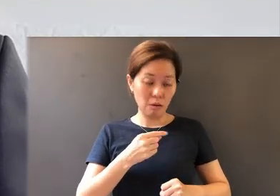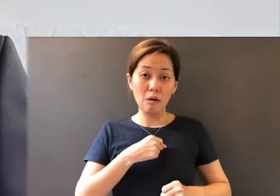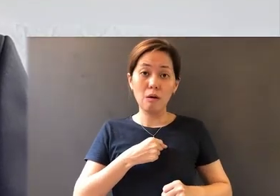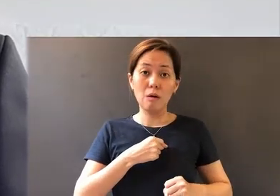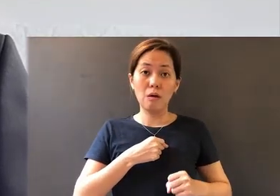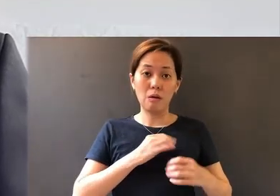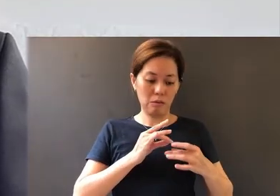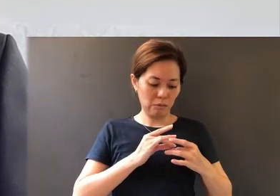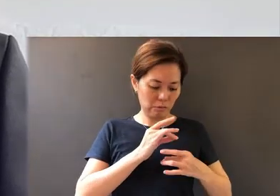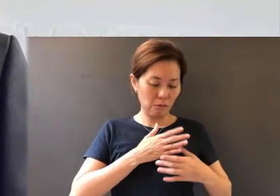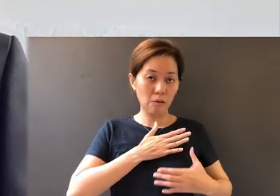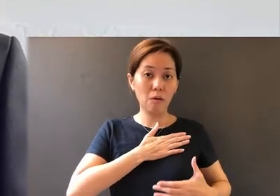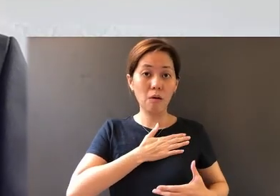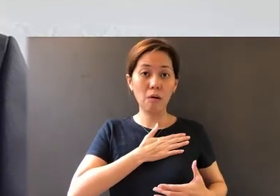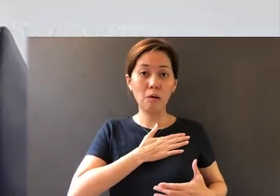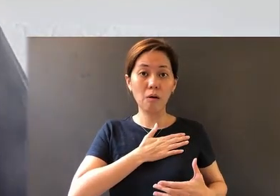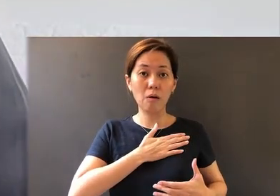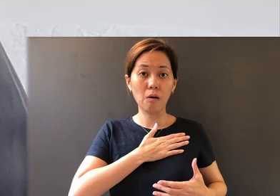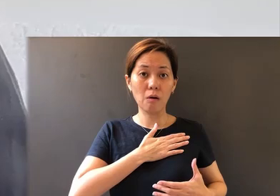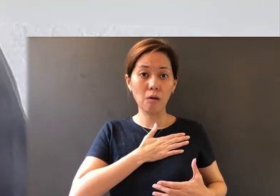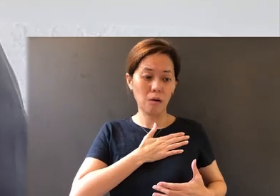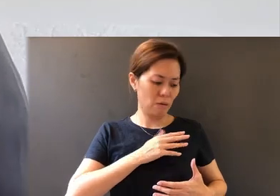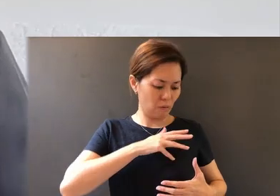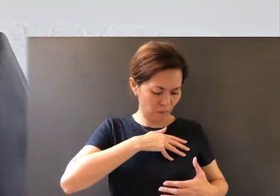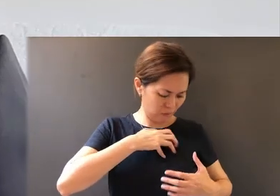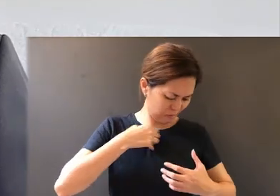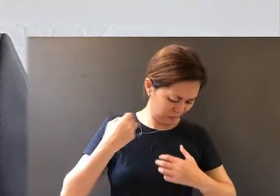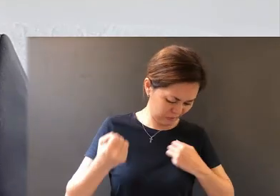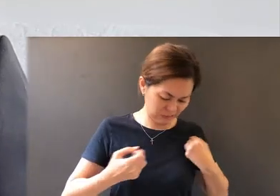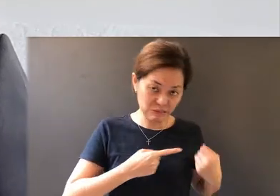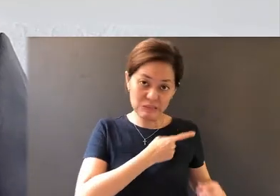heart is uprooted with all the sin, filth and